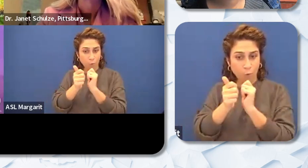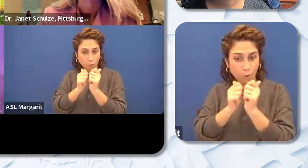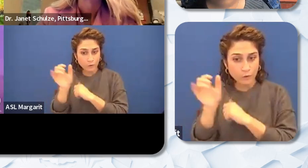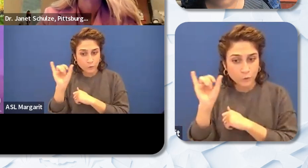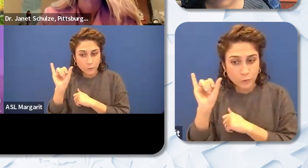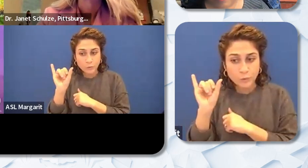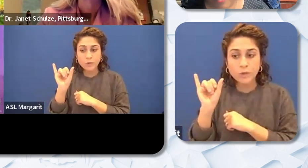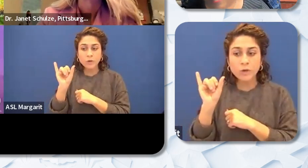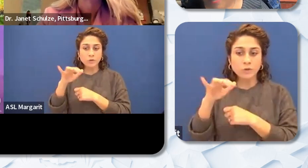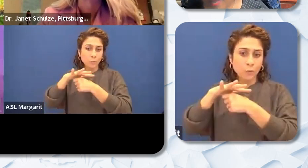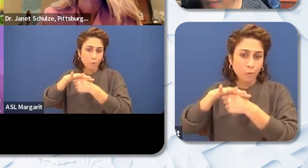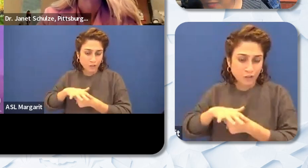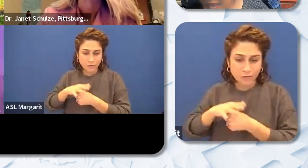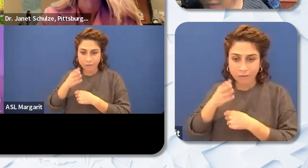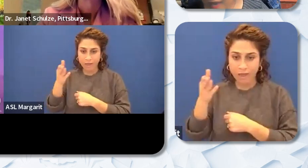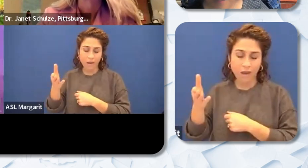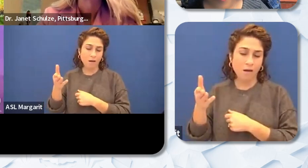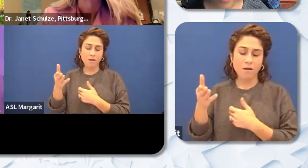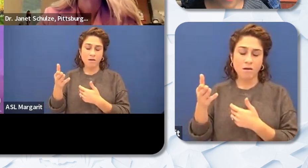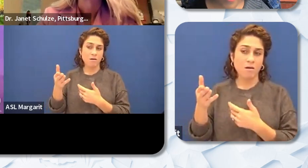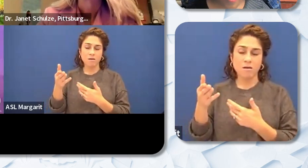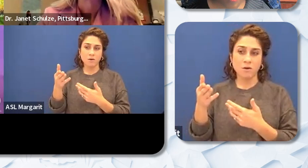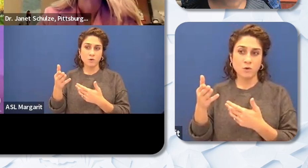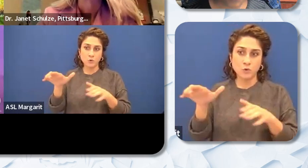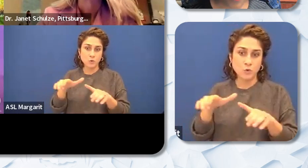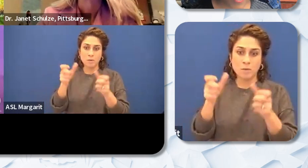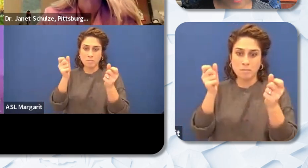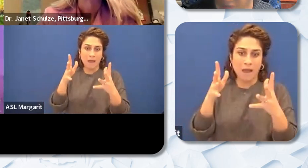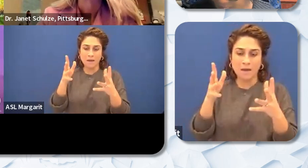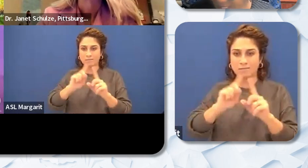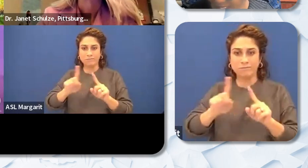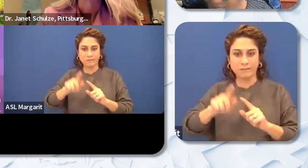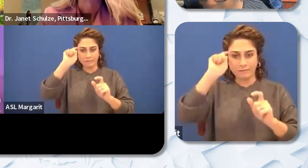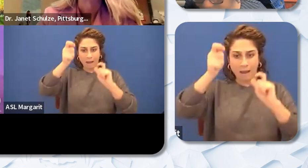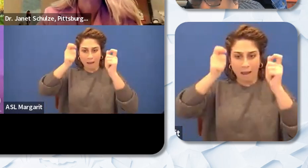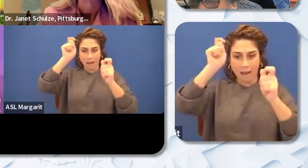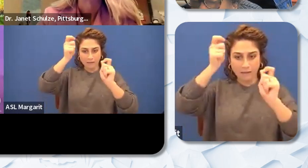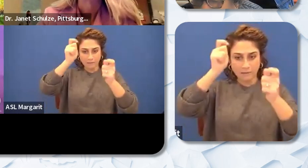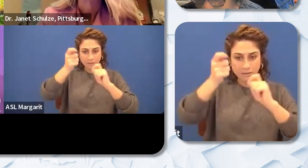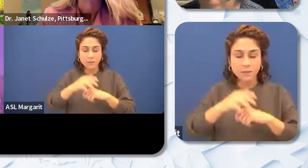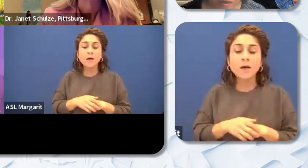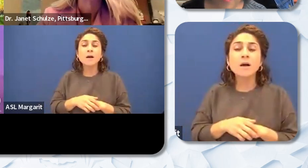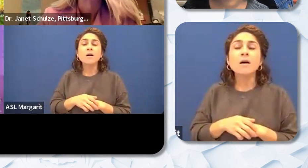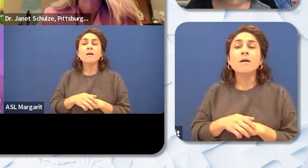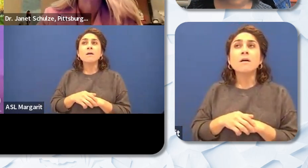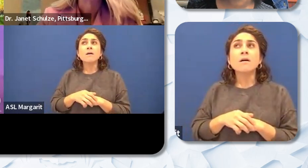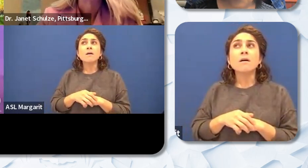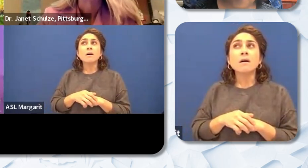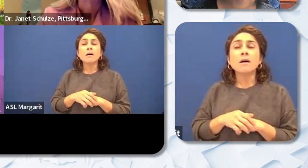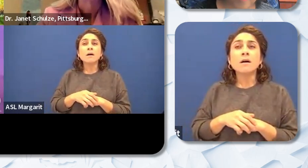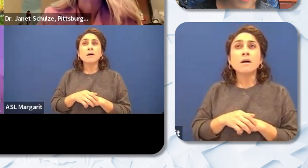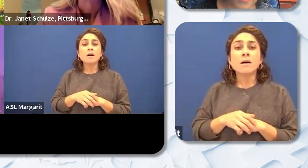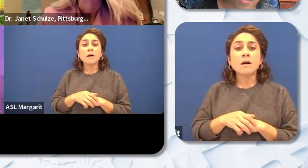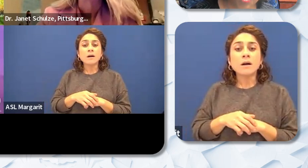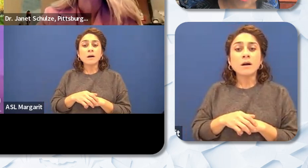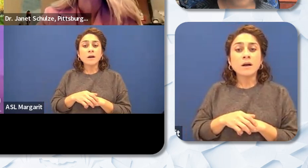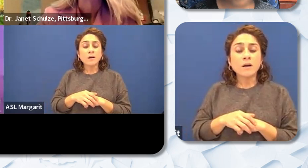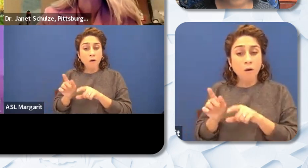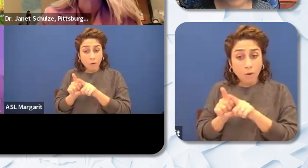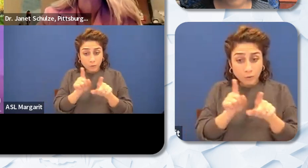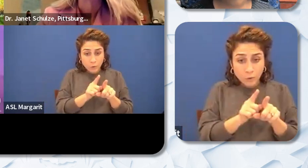for all things like that. Then but also what Adora said about preparation for being a teacher.